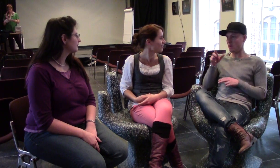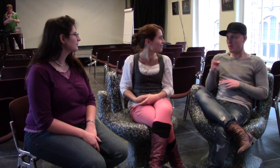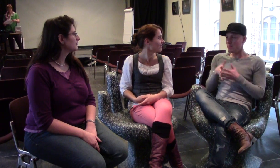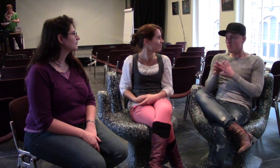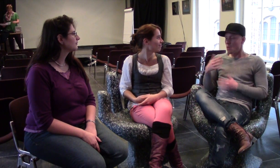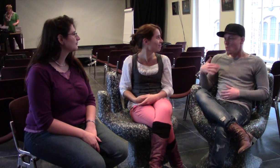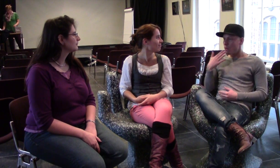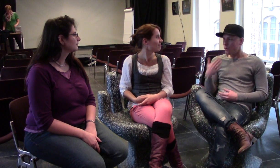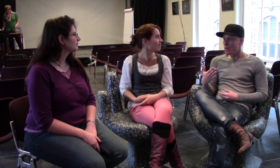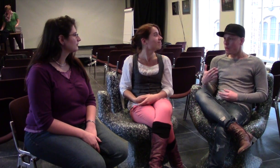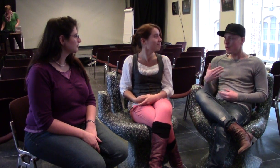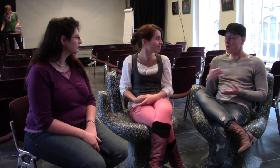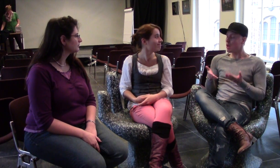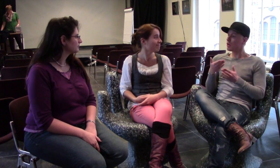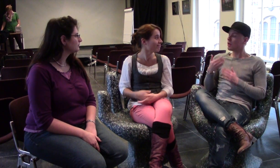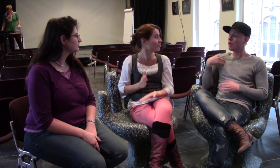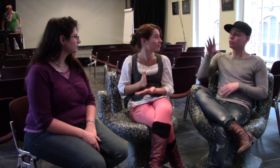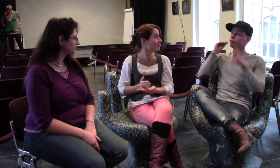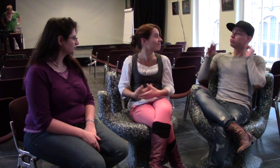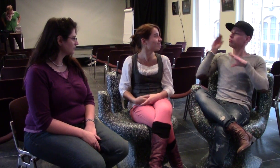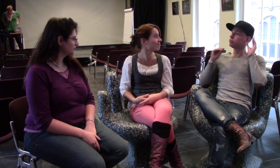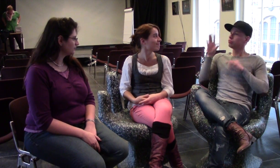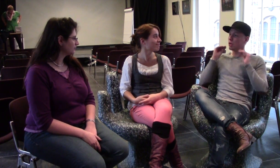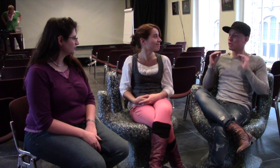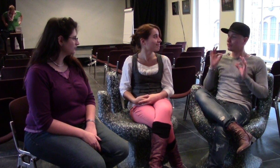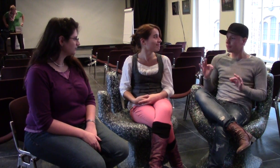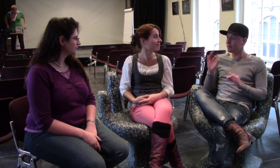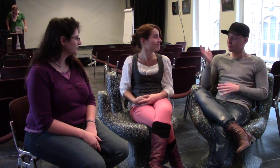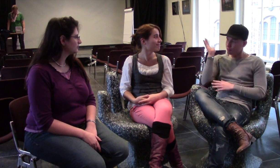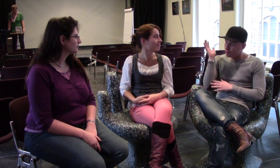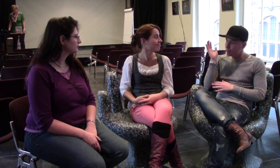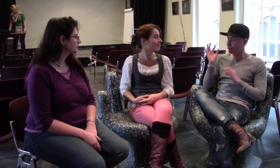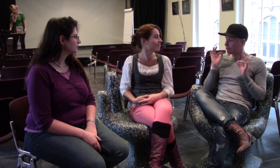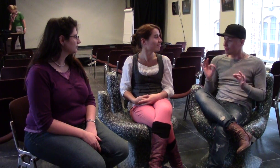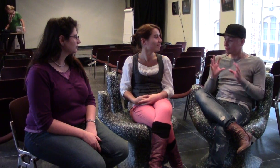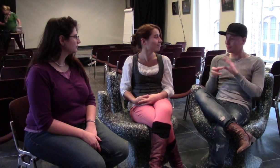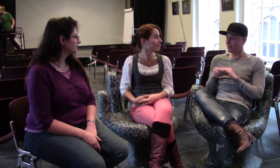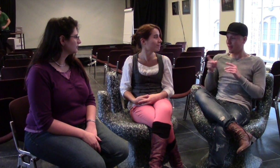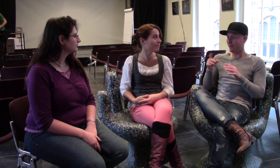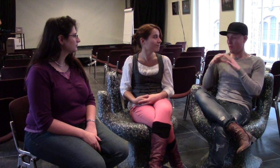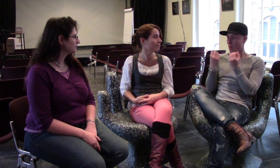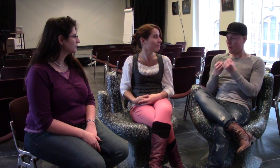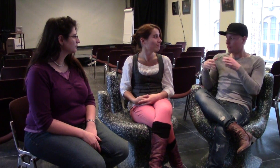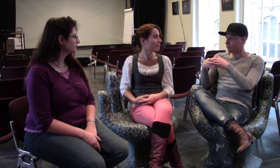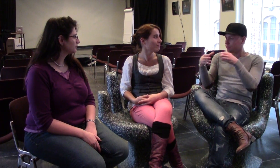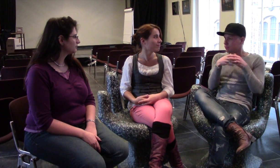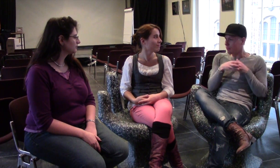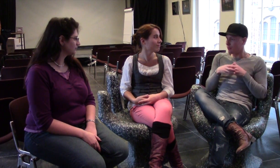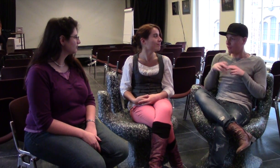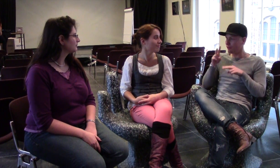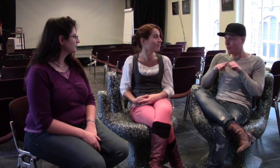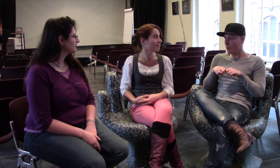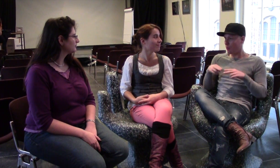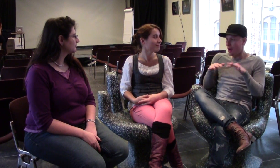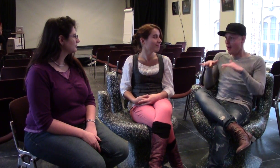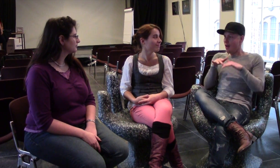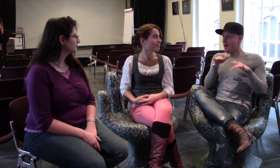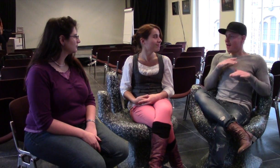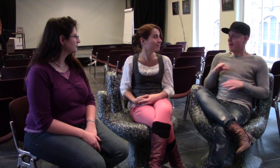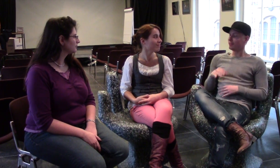The information from the seminar was easy to understand and the workshops was thrilling and very fun.